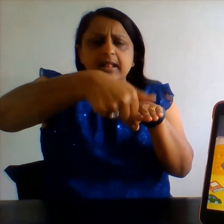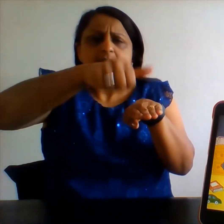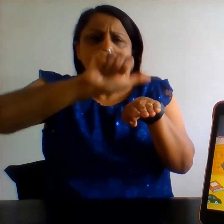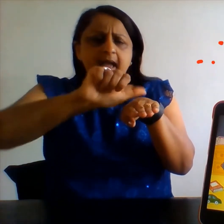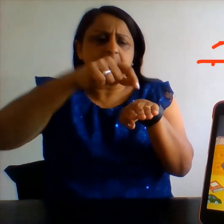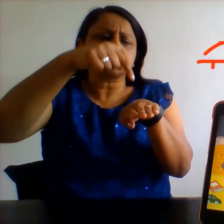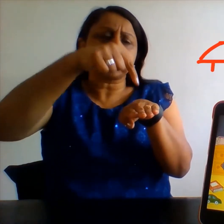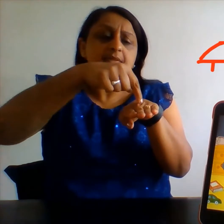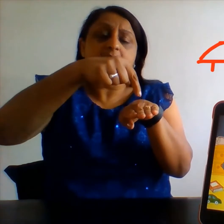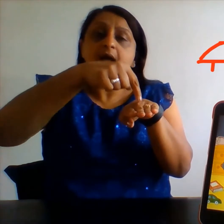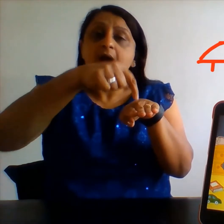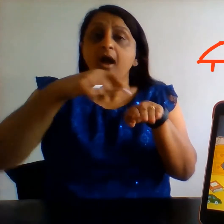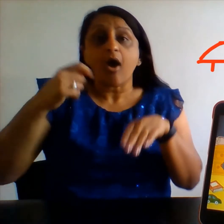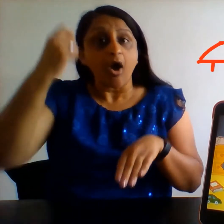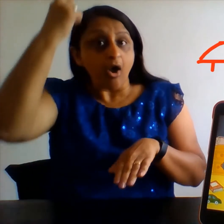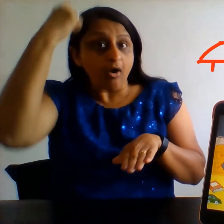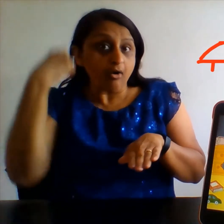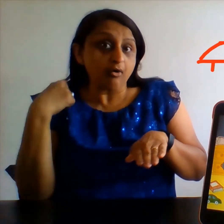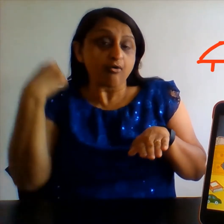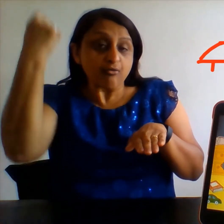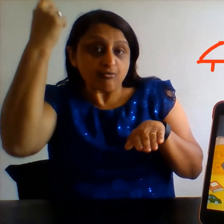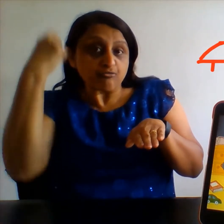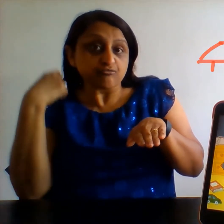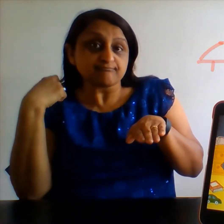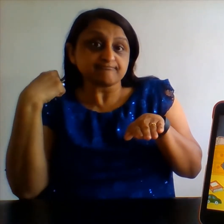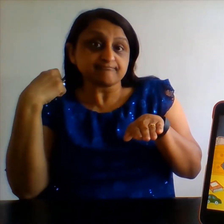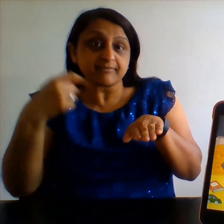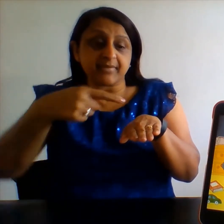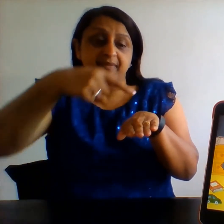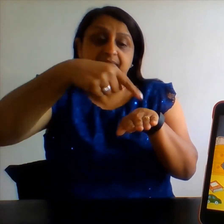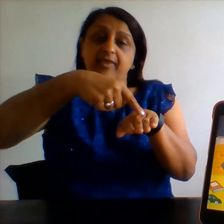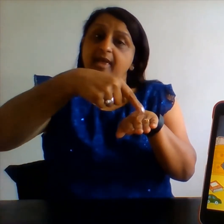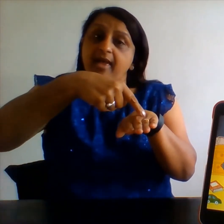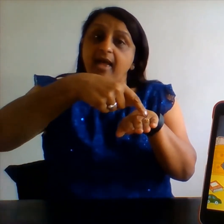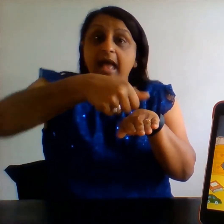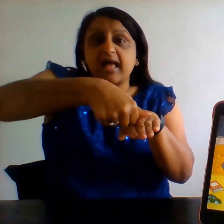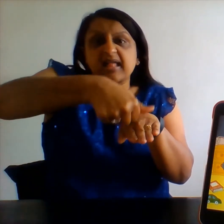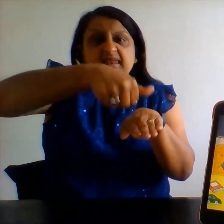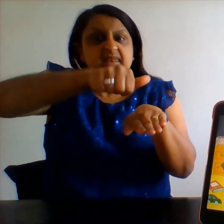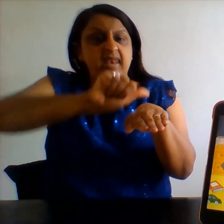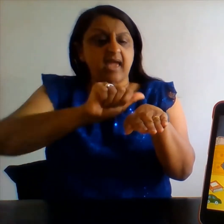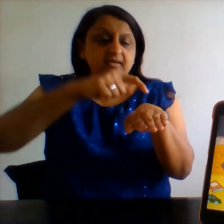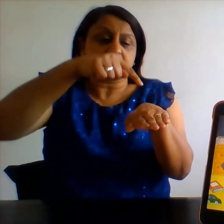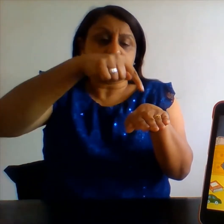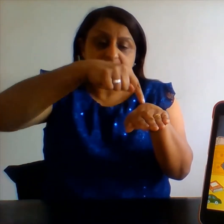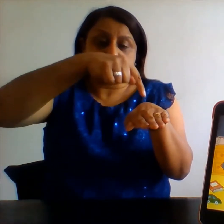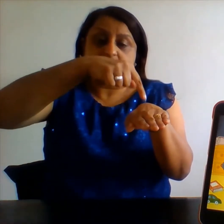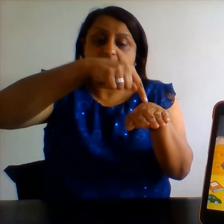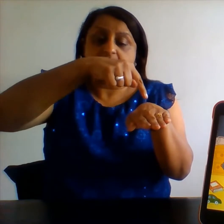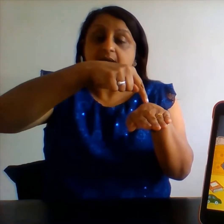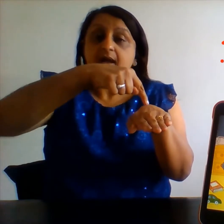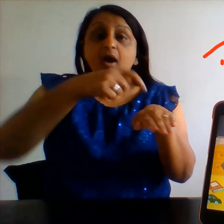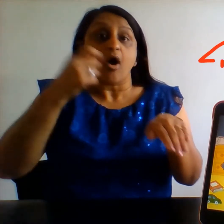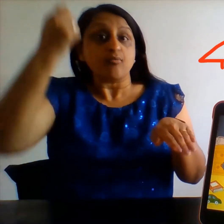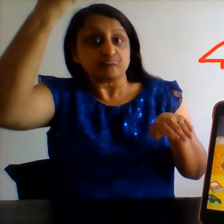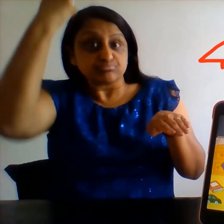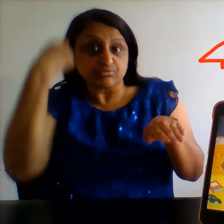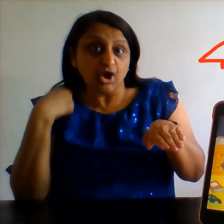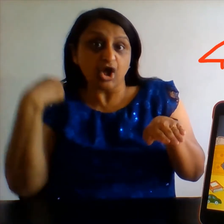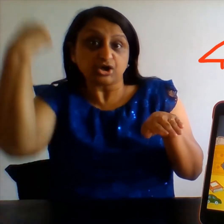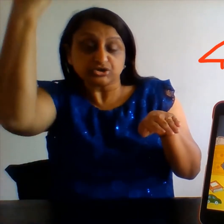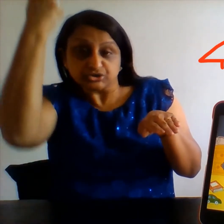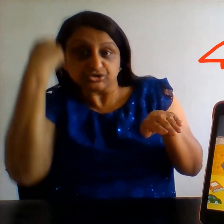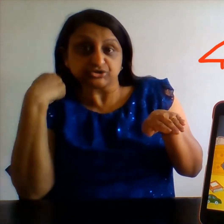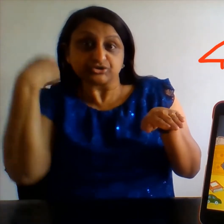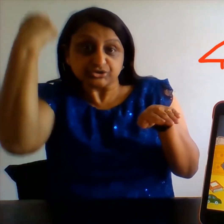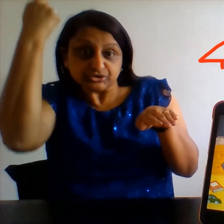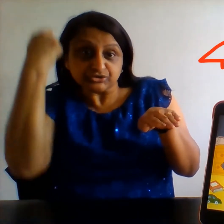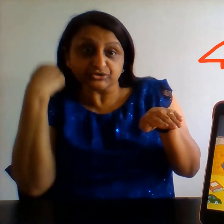Next to the piggy bank we can see a comb and next to the comb is a hairbrush.